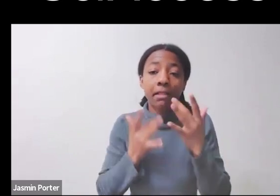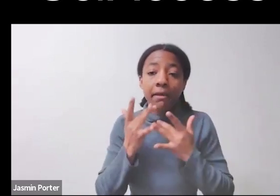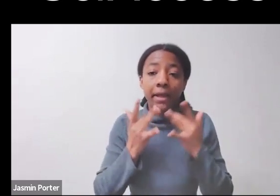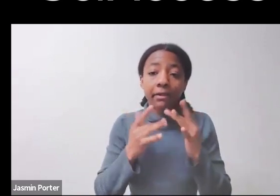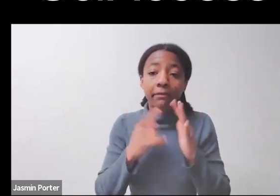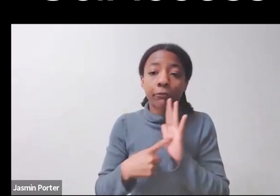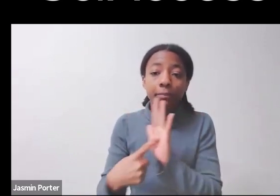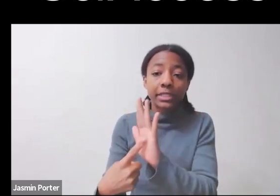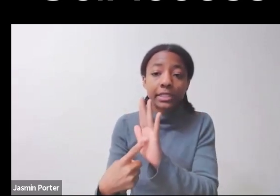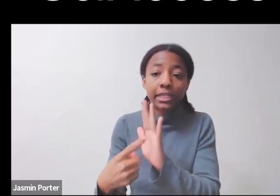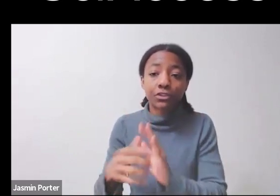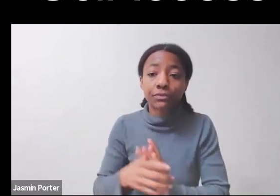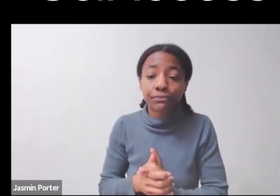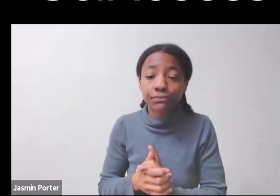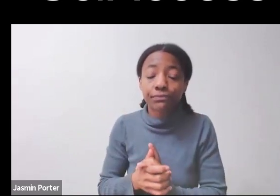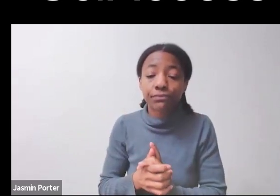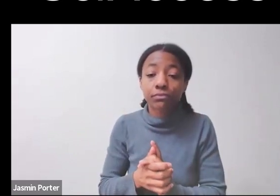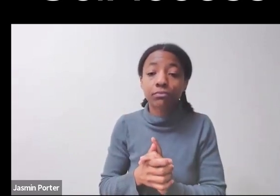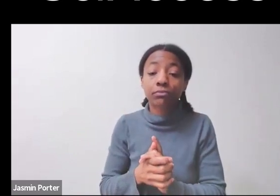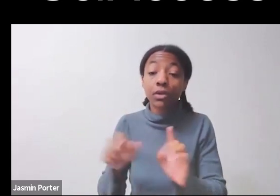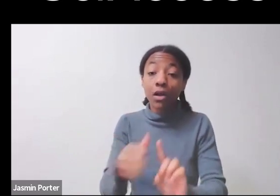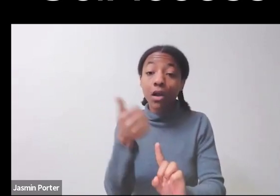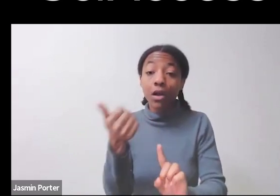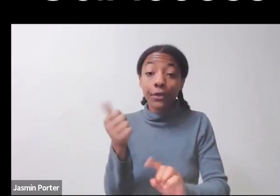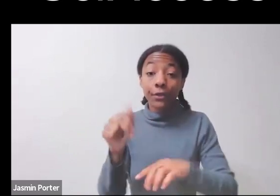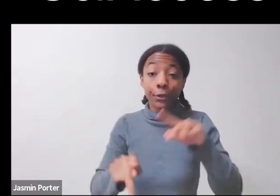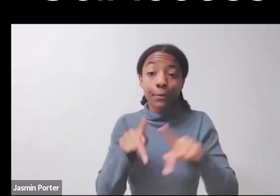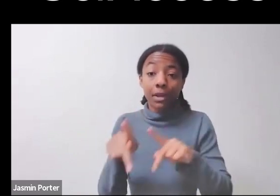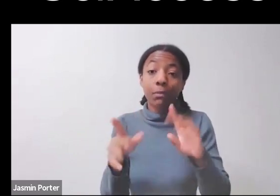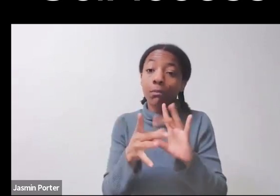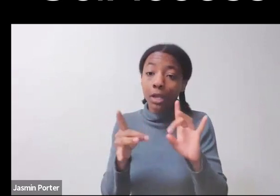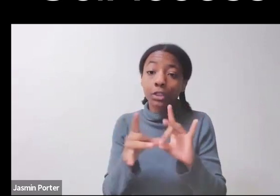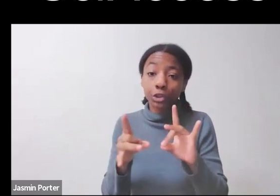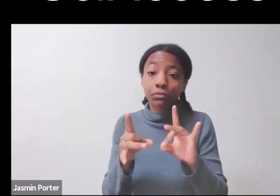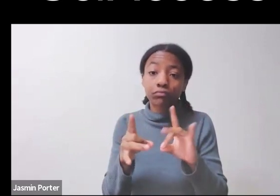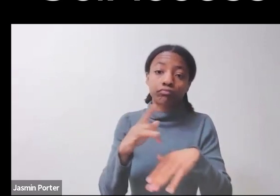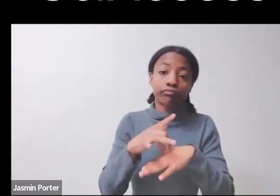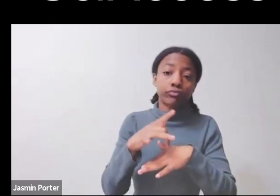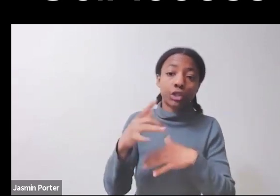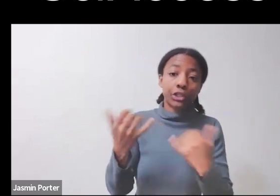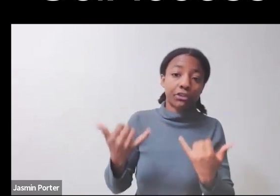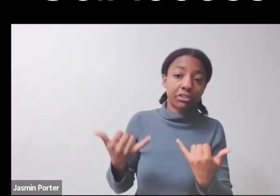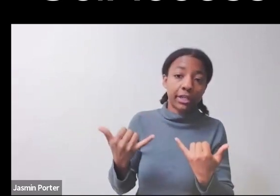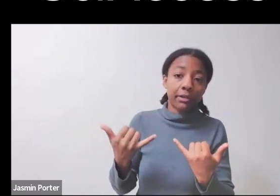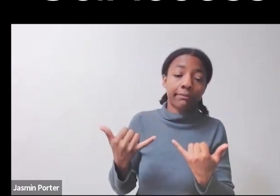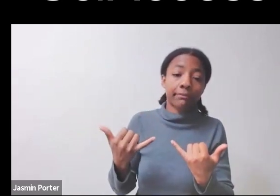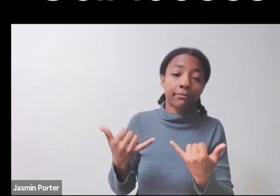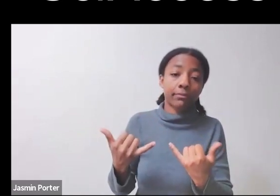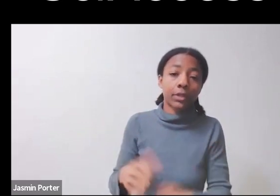Also, as other folks have looked at in some of the earlier presentations, who are the instructors that actually know